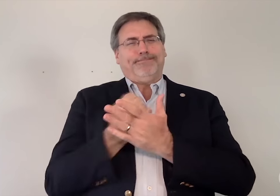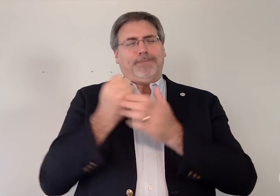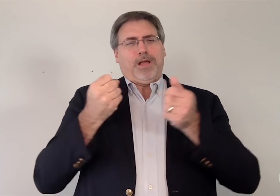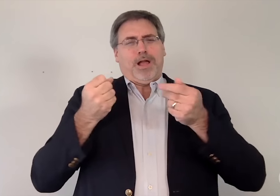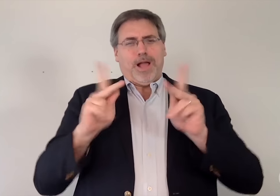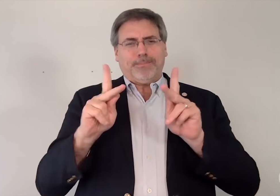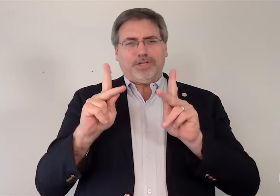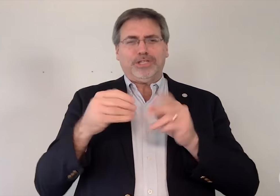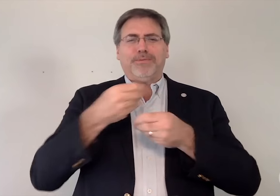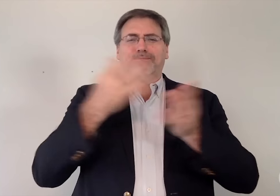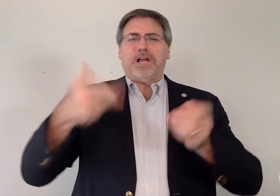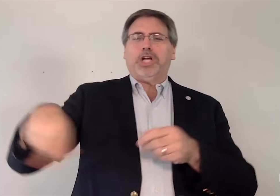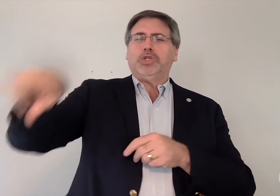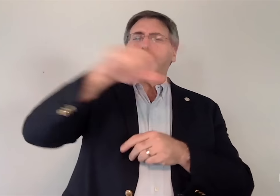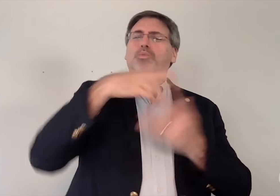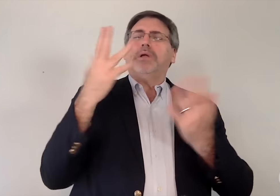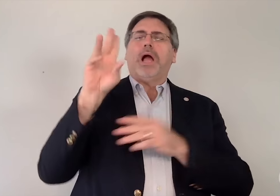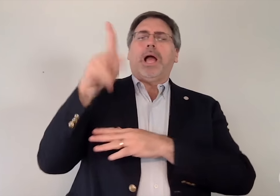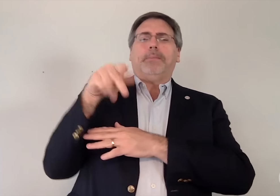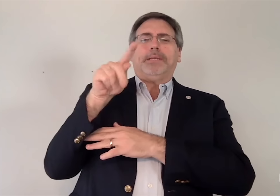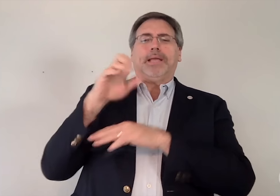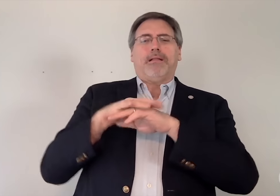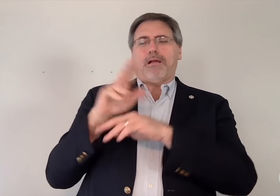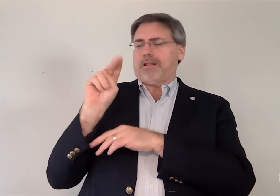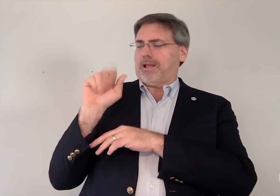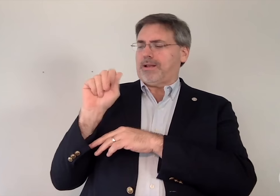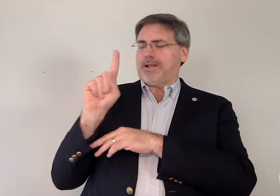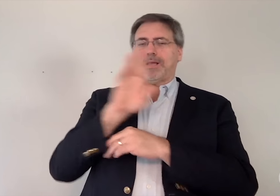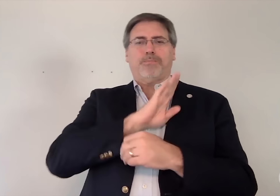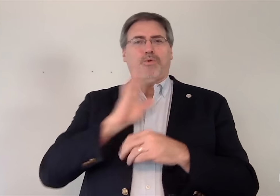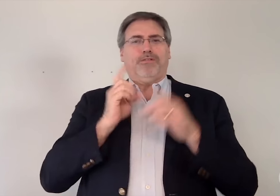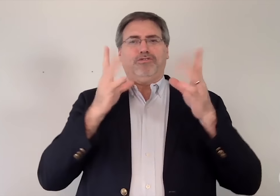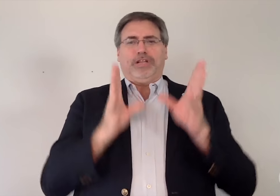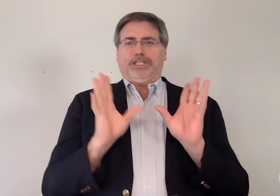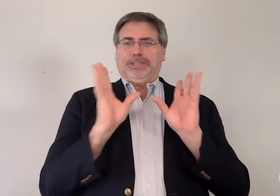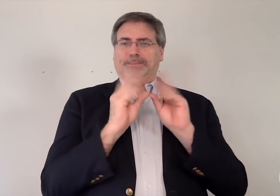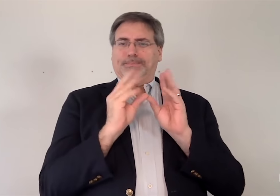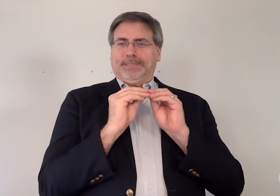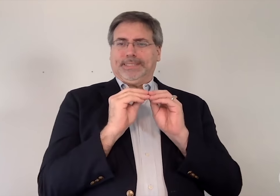I want to take this opportunity to provide you with an update on the NAD Board of Directors meeting,